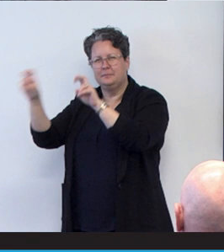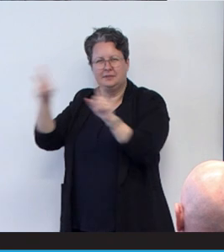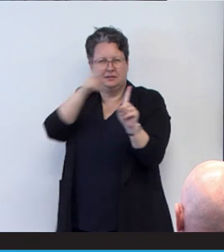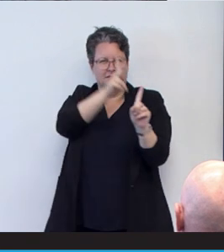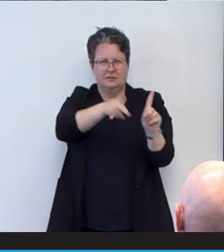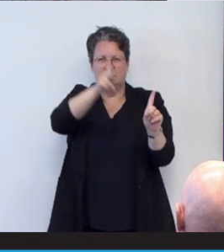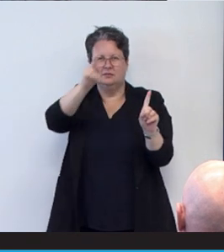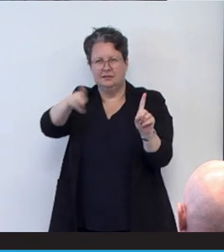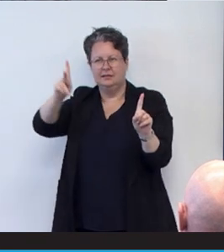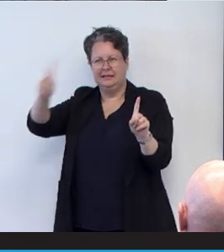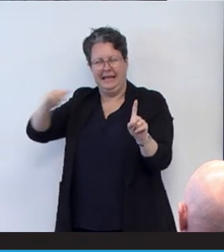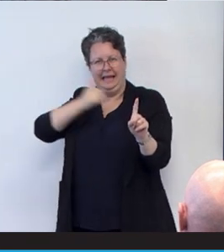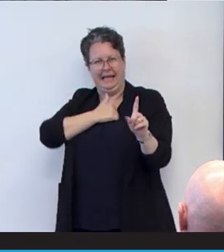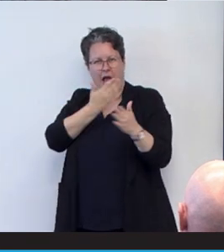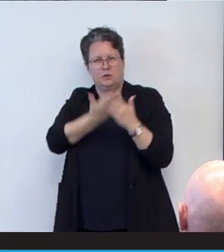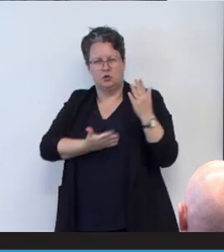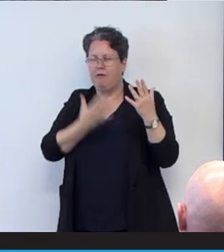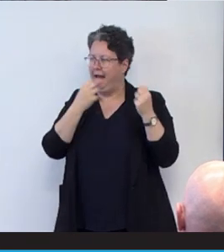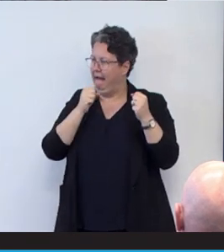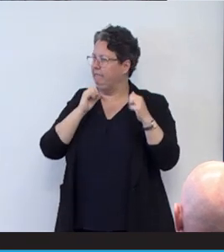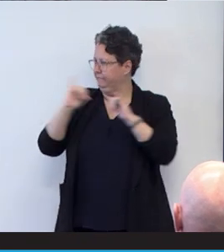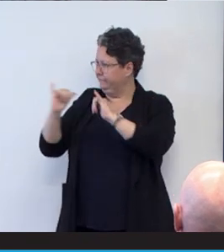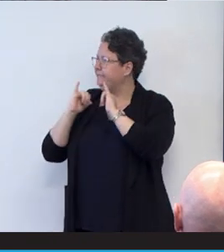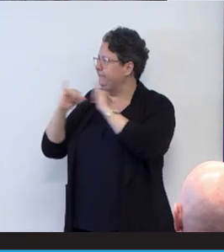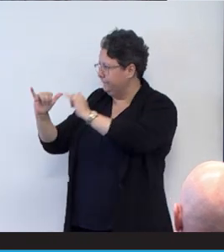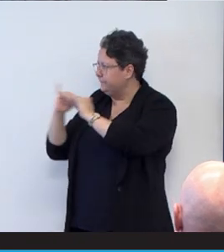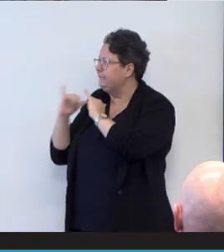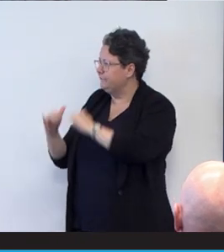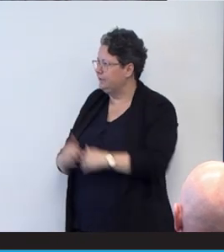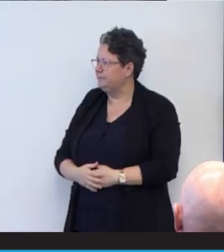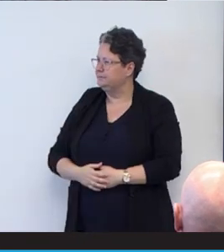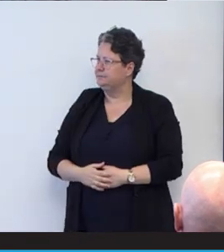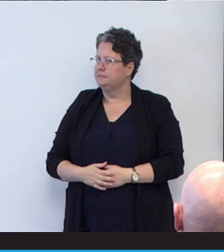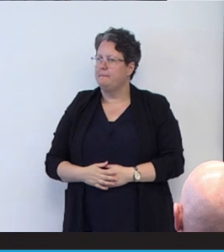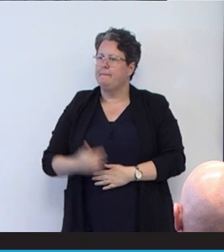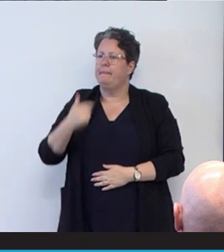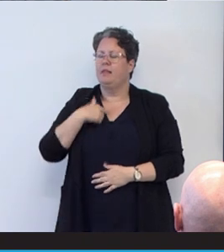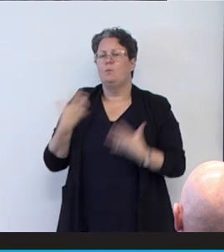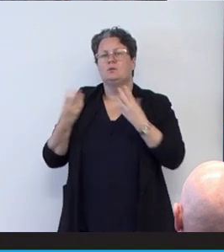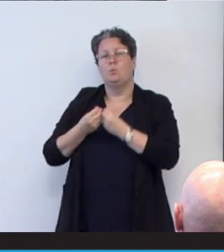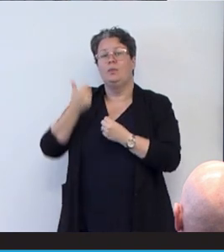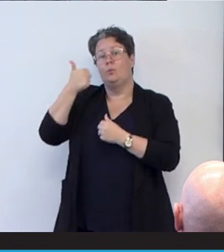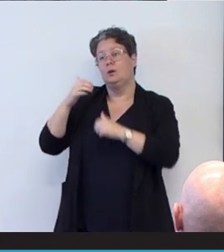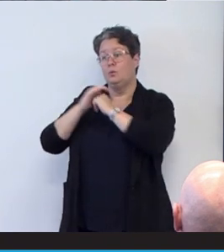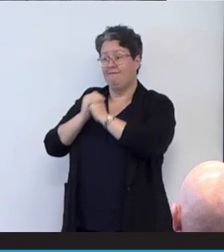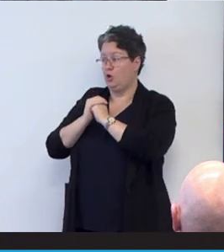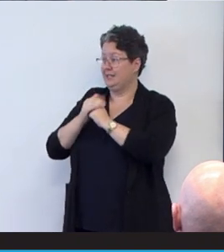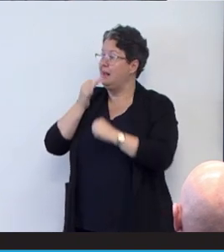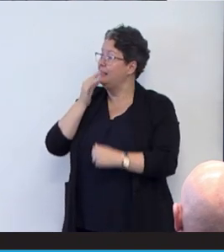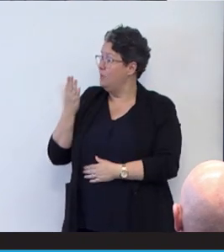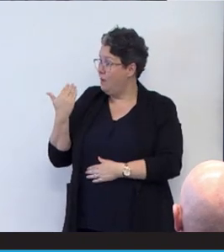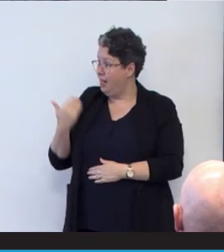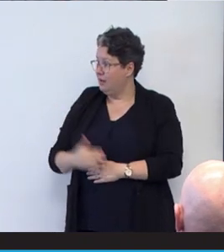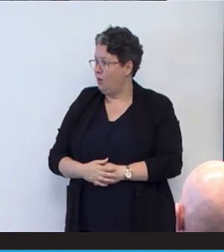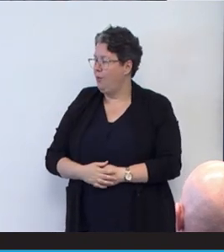our stories. I was with a good friend a little while ago and we were talking